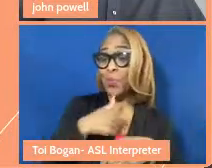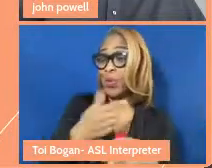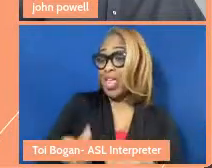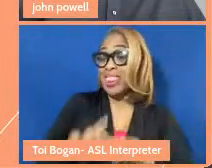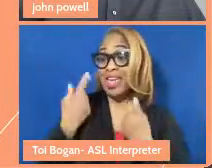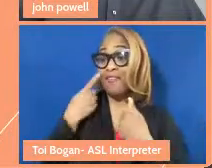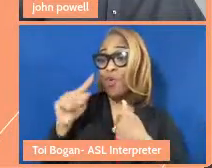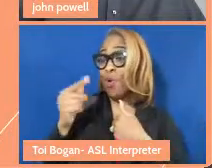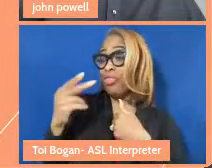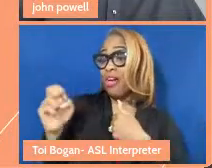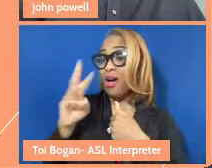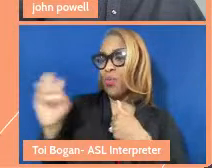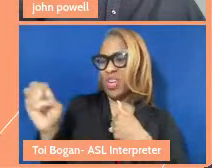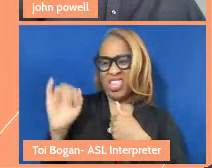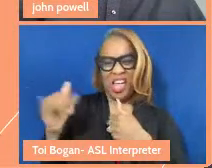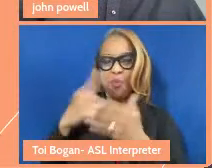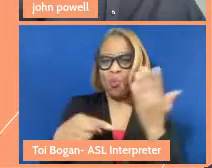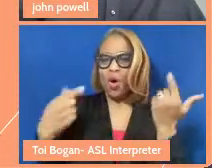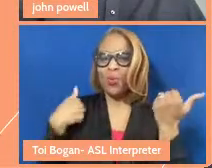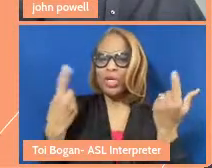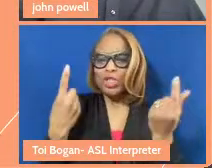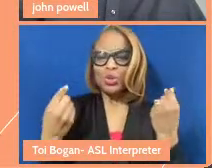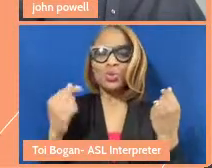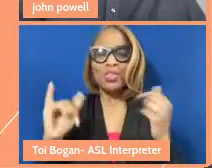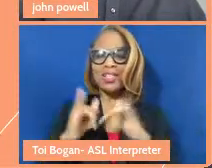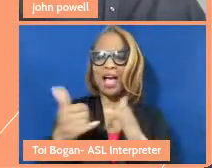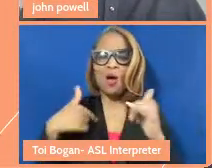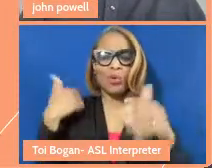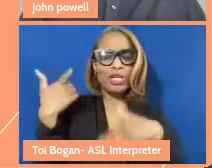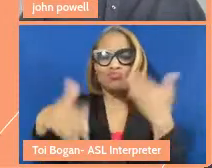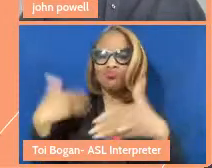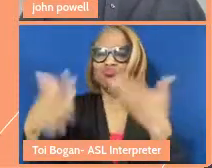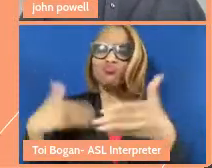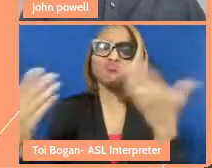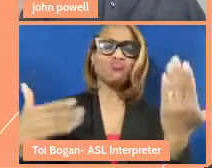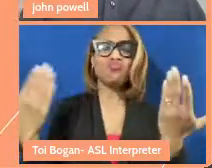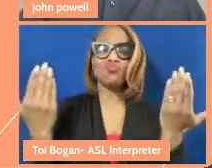just what we do. That's how we roll. And I want to share a story that's